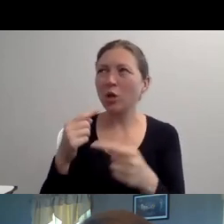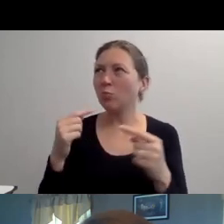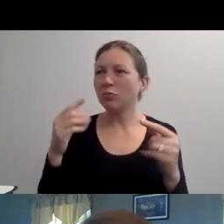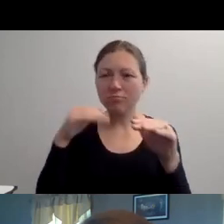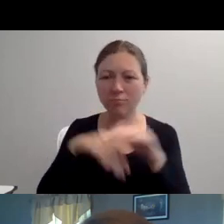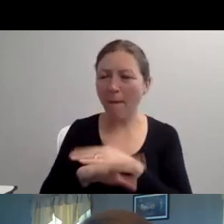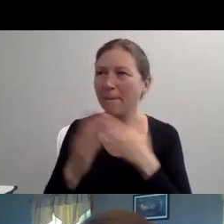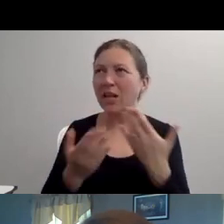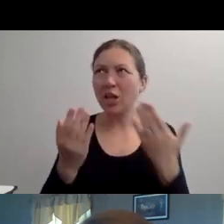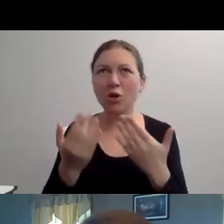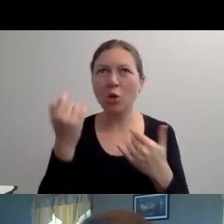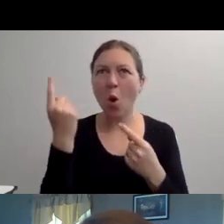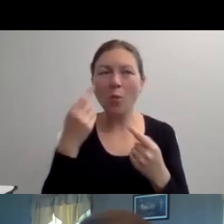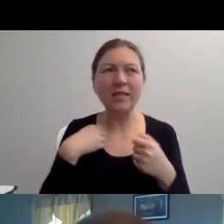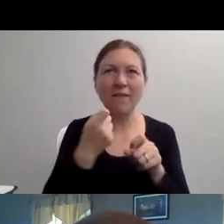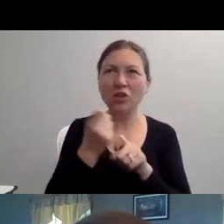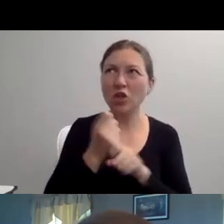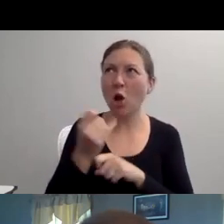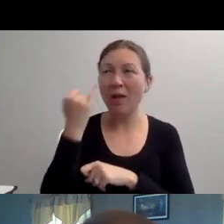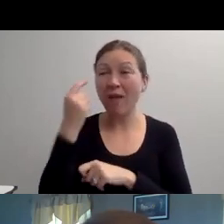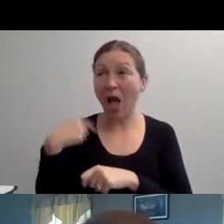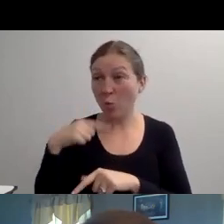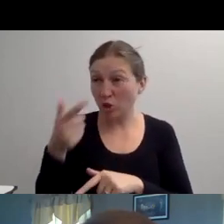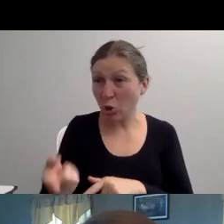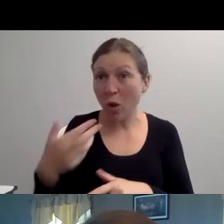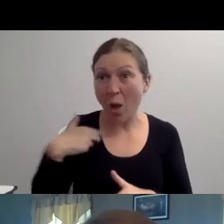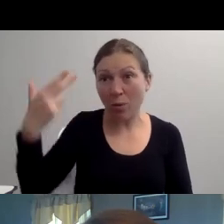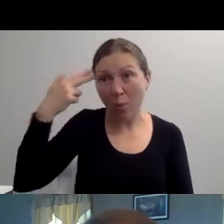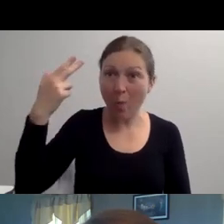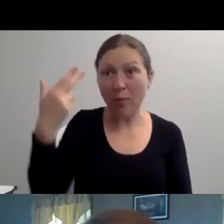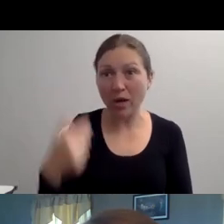LIKE THAT AND SAY, OH, YOU'RE INSPIRATIONAL AND THINGS LIKE THAT."